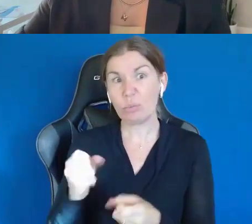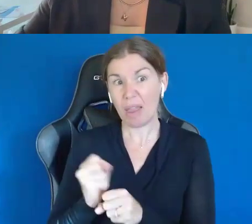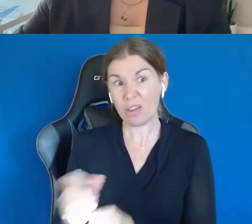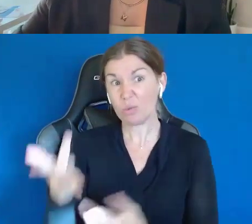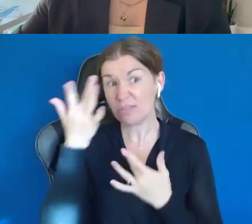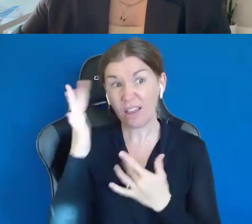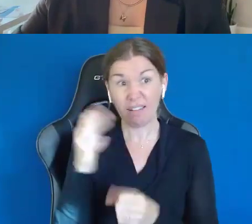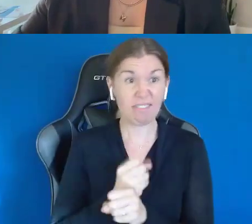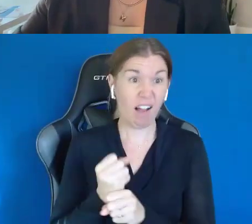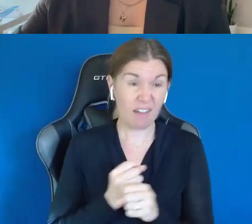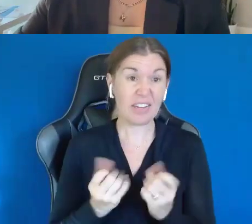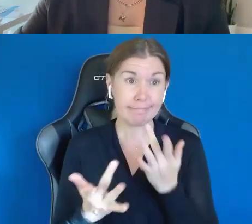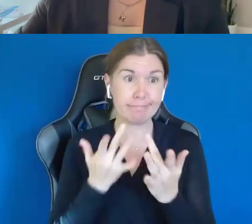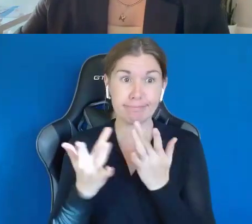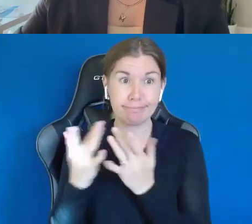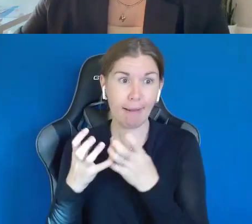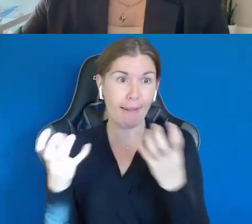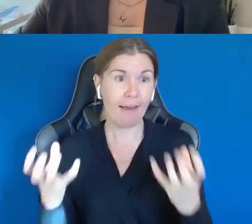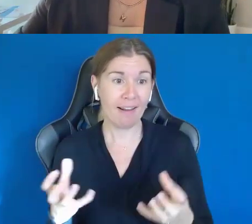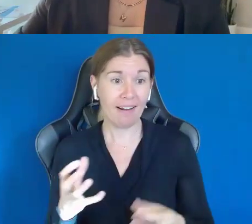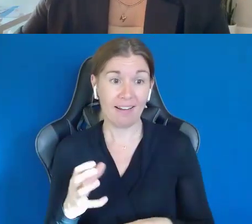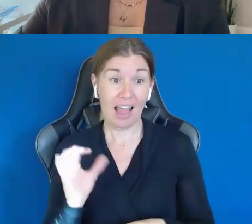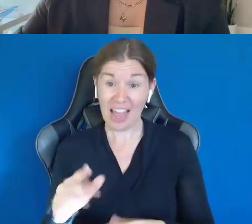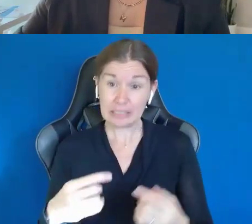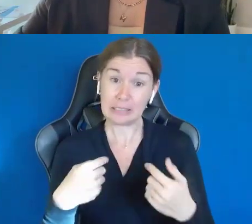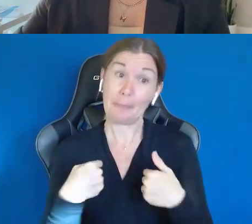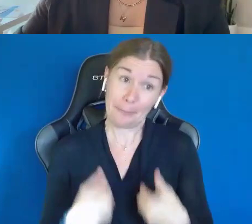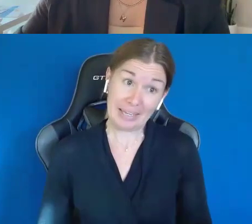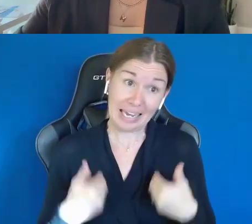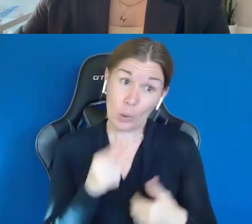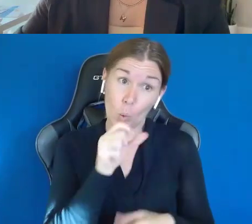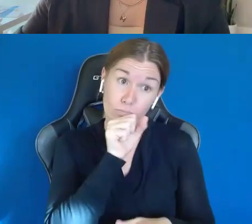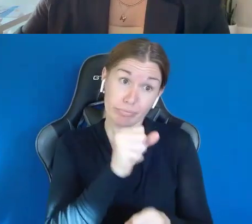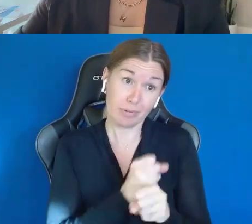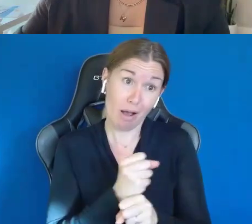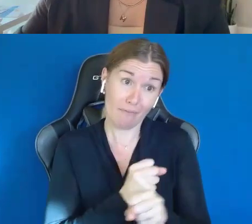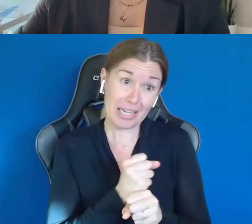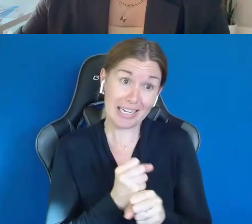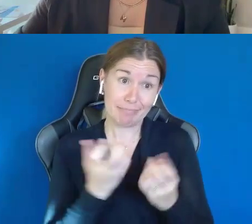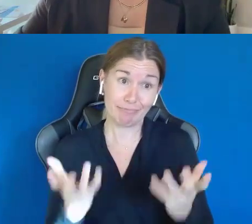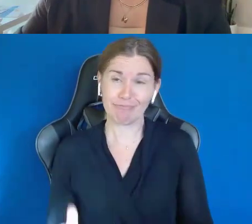Like, it's just >> MICHAEL COYNE: And that's me saying something, because I love coffee, so.